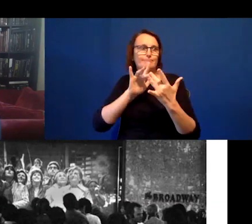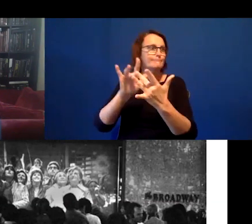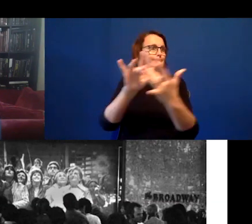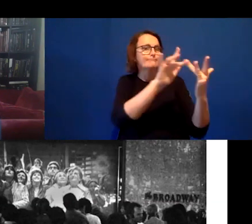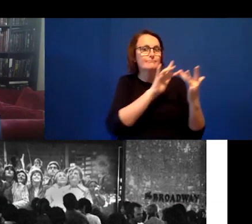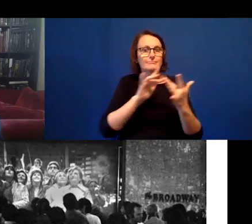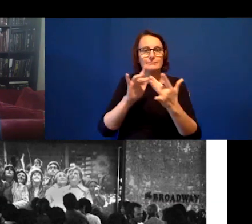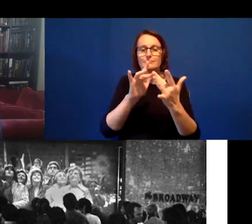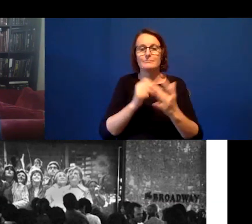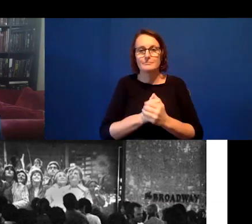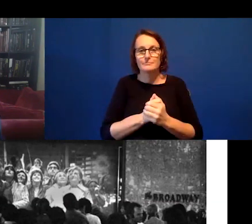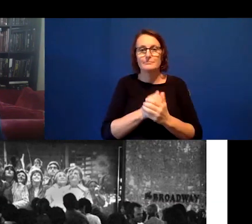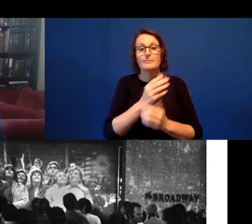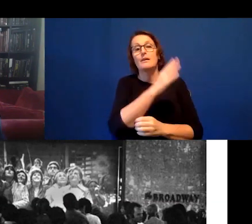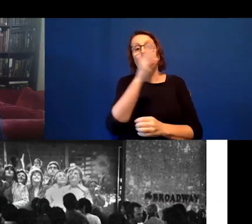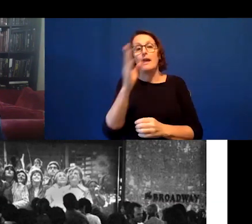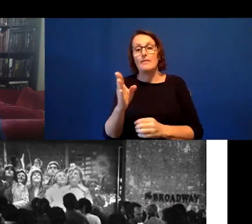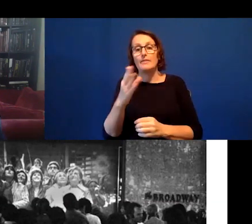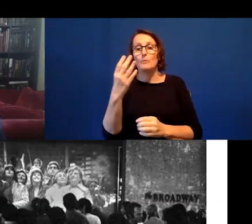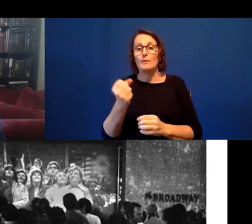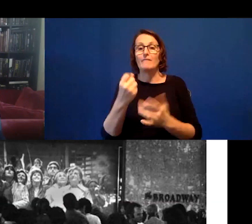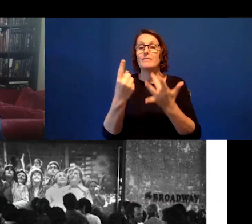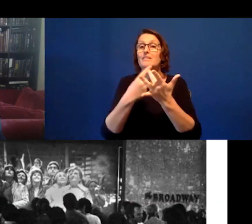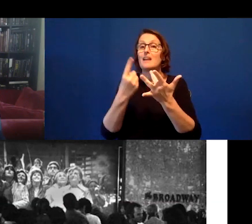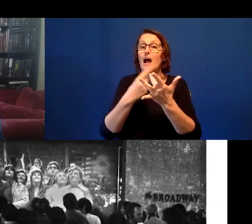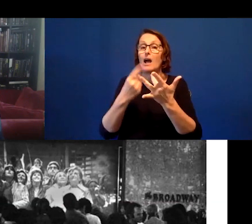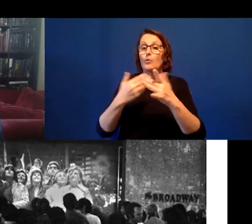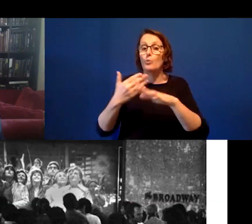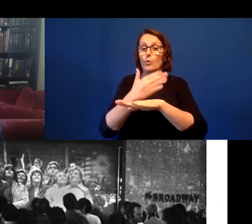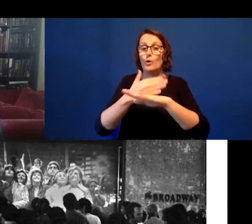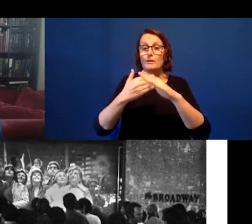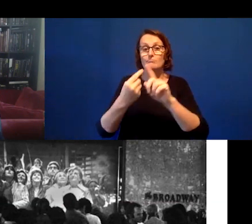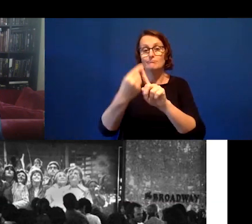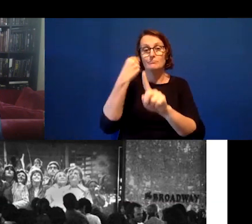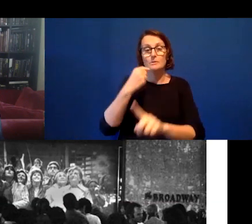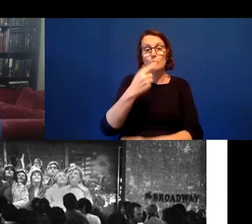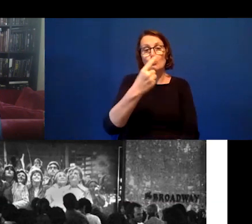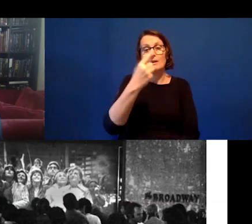And then there's the key pivotal work in 1980 with Kit Galloway and